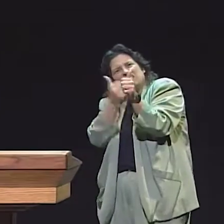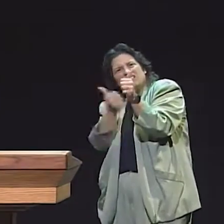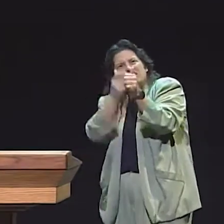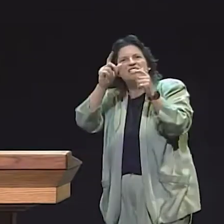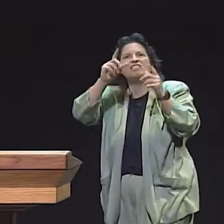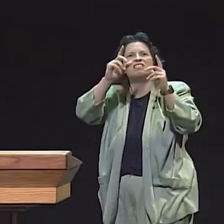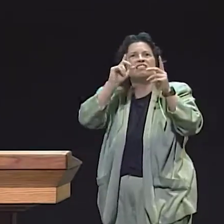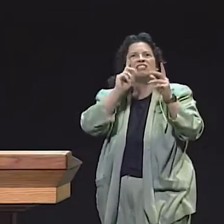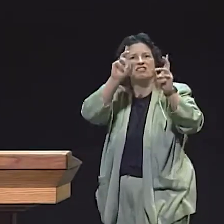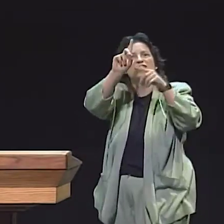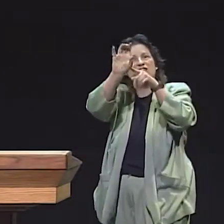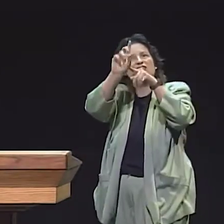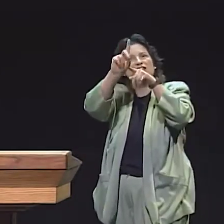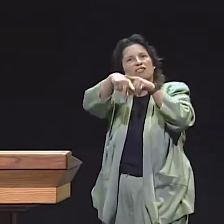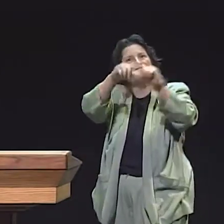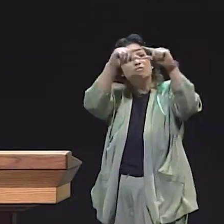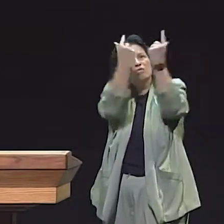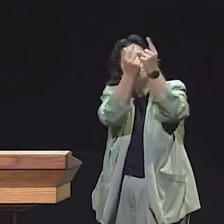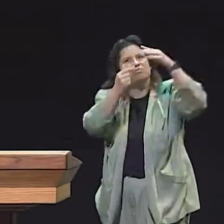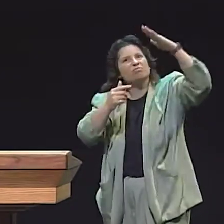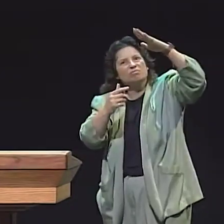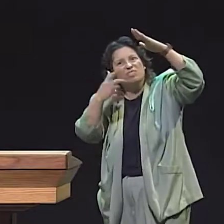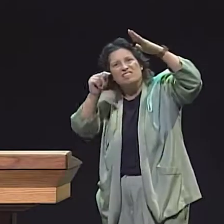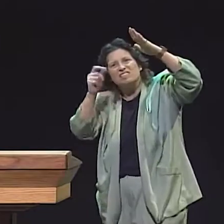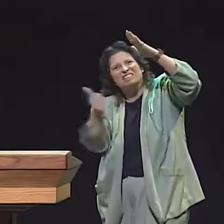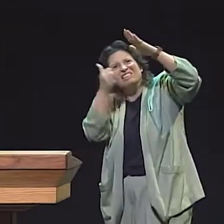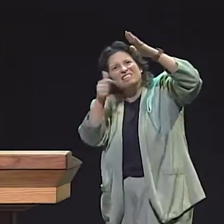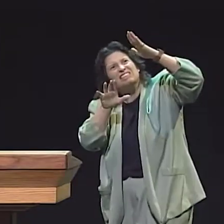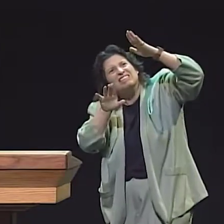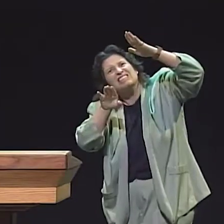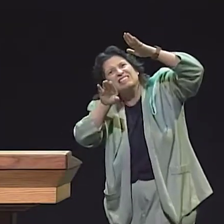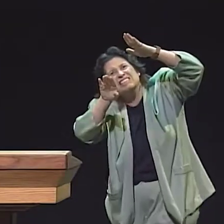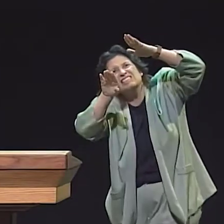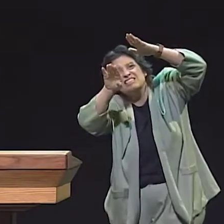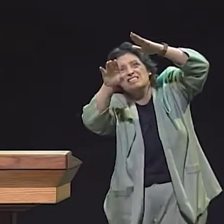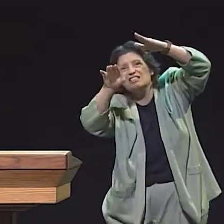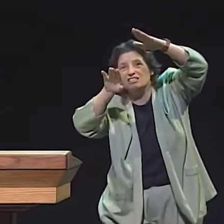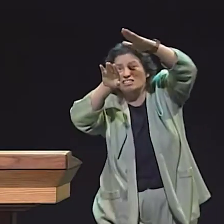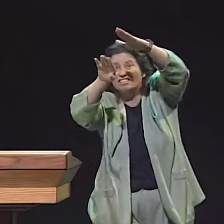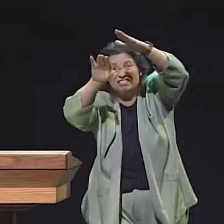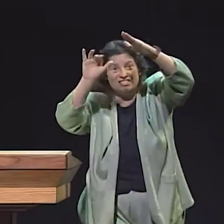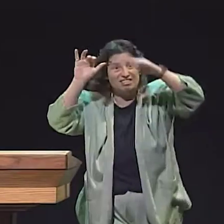HAD ABOUT 6.5, BUT IN THE SPRING, YOU SEE THAT THAT CHANGES AND THAT THE CHILD WHO HAD HEARING PARENTS